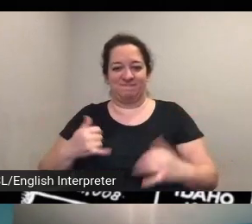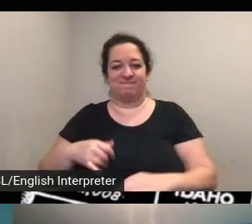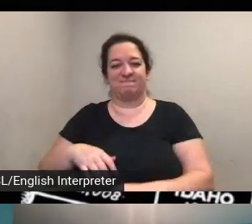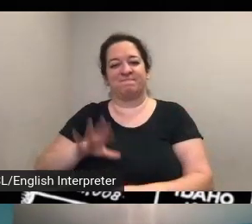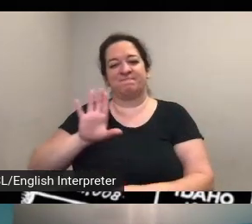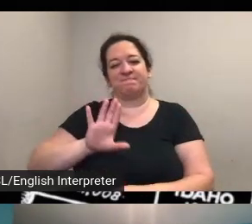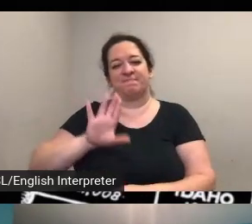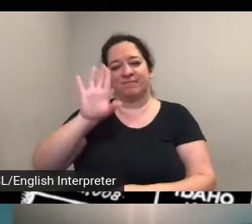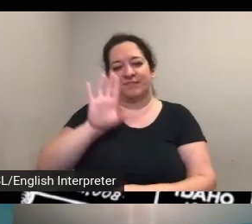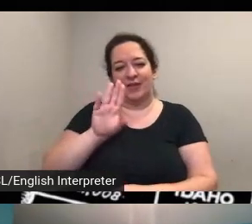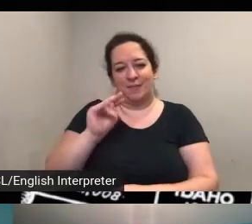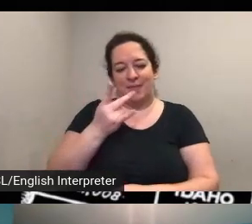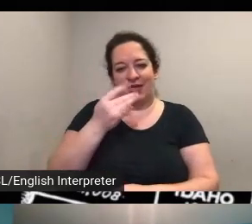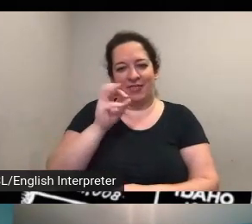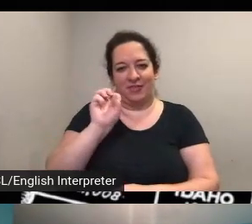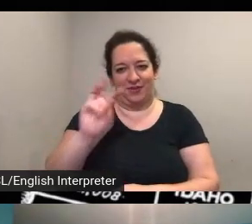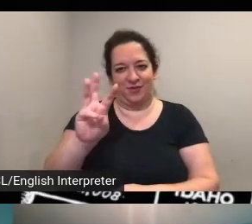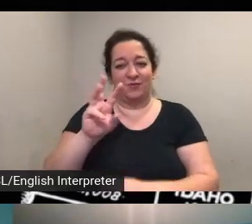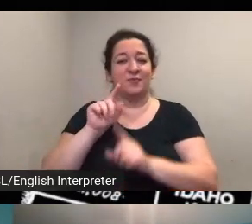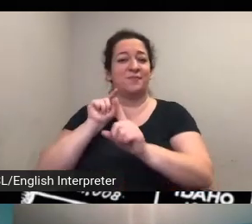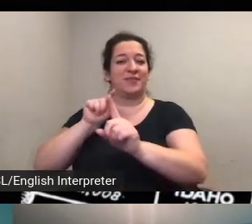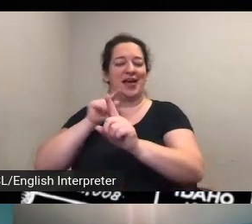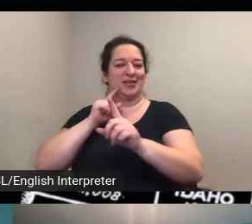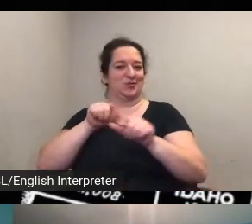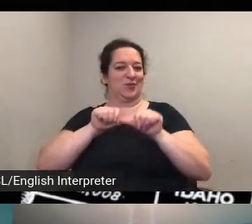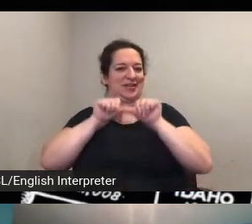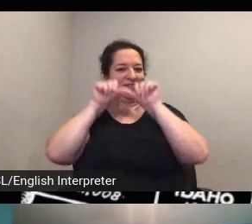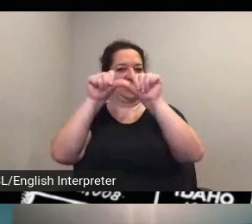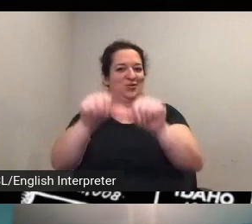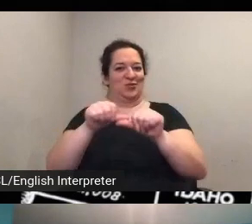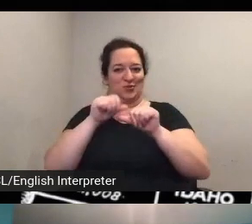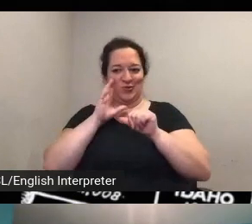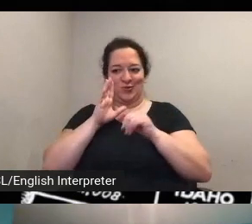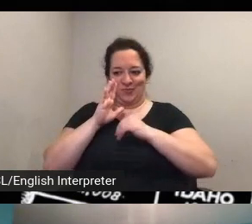i think one of the things that um as we continue to build out the site